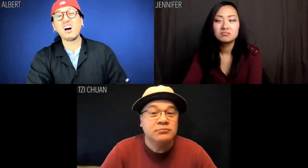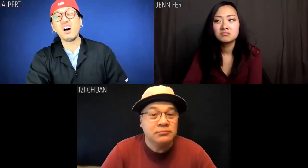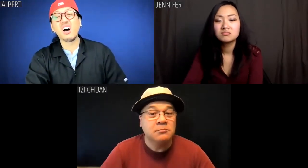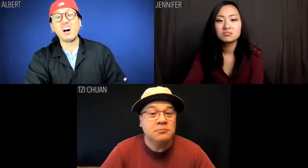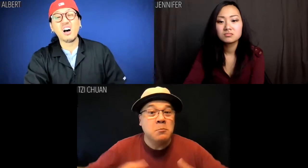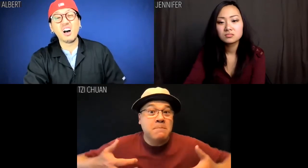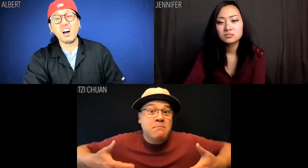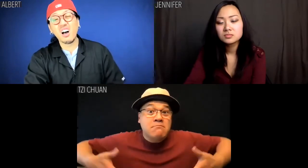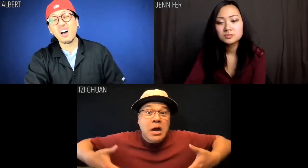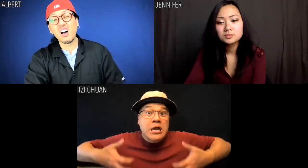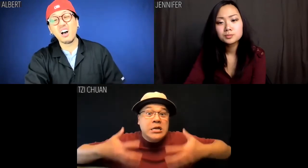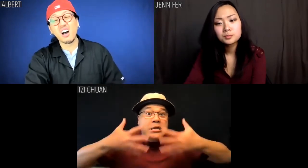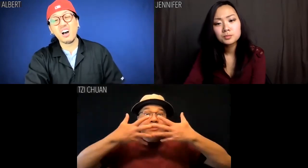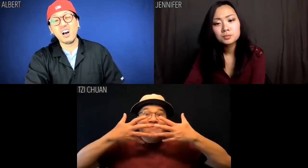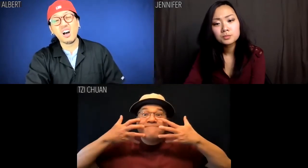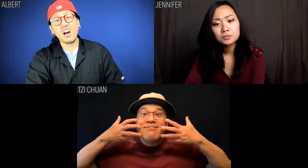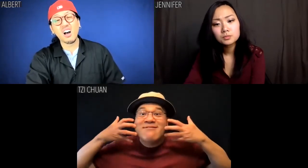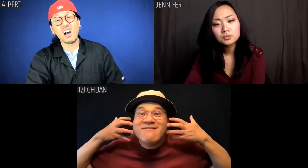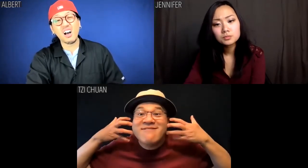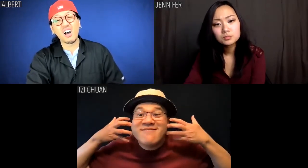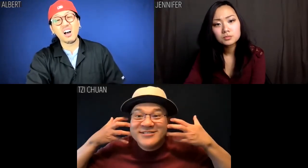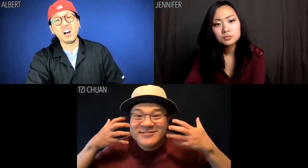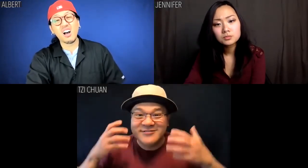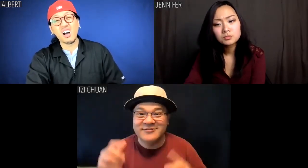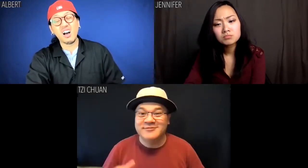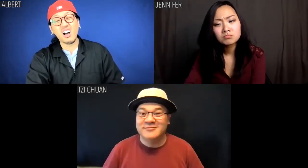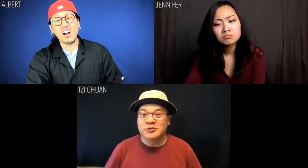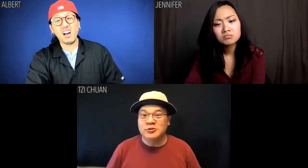Tzi Chuan: Tiger scales.